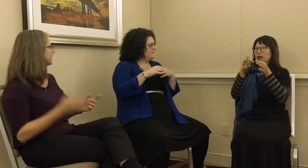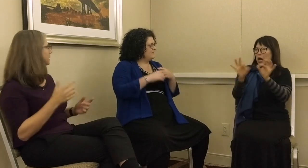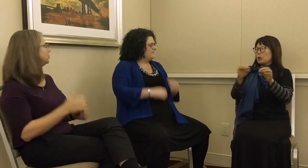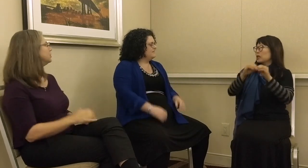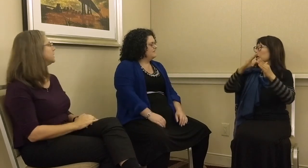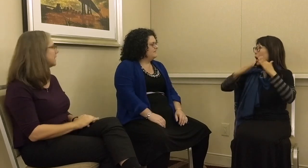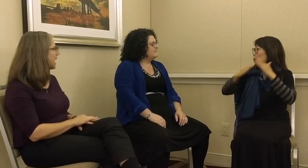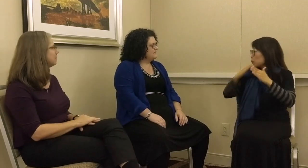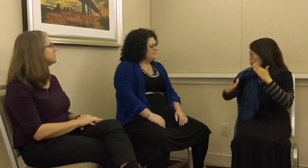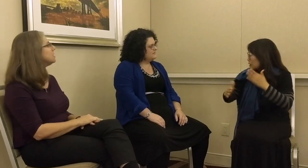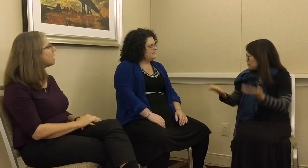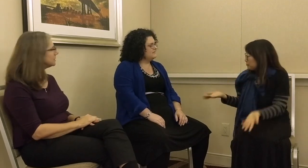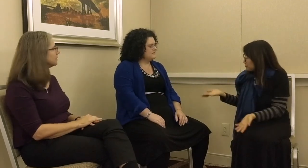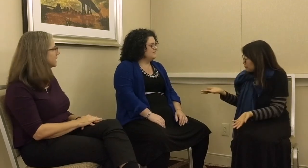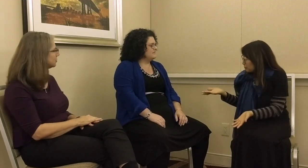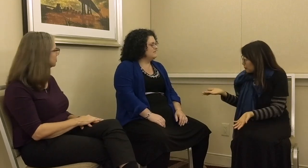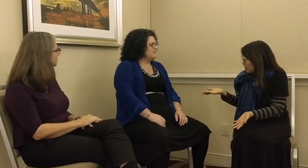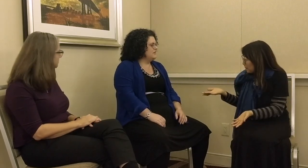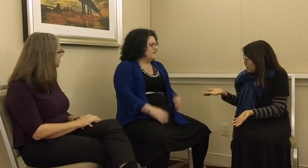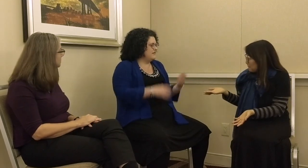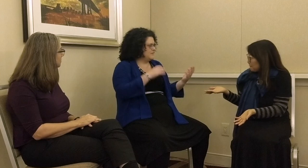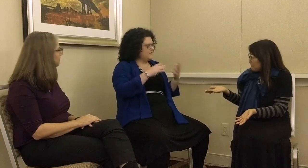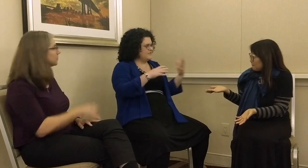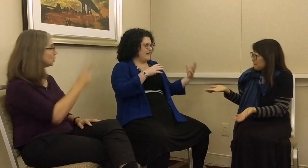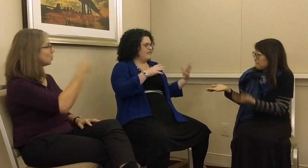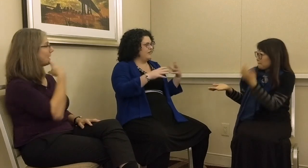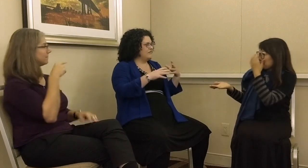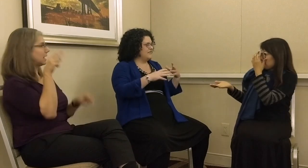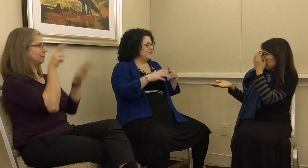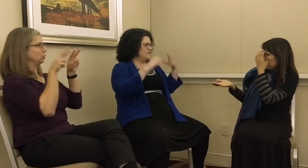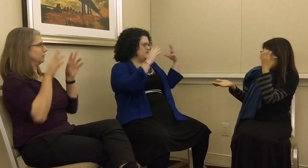what they do in a lab is not natural. G: You have the observer’s paradox. Once